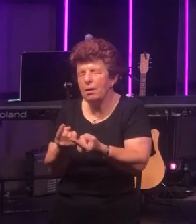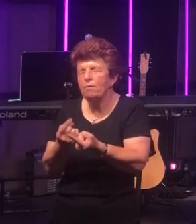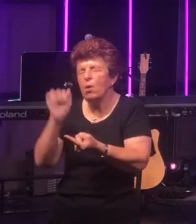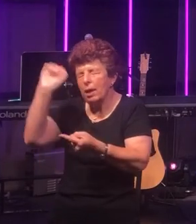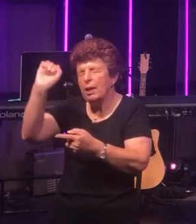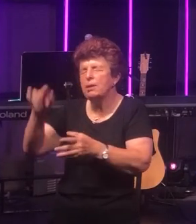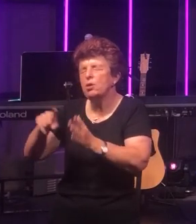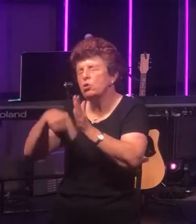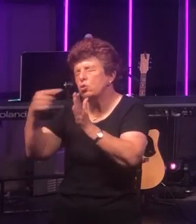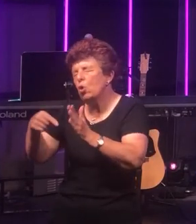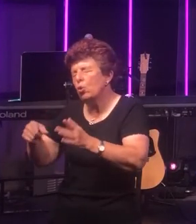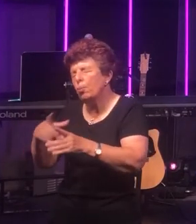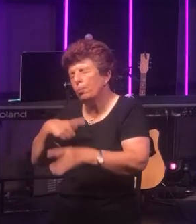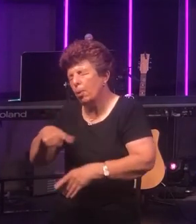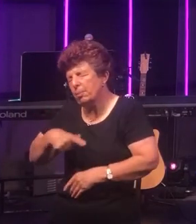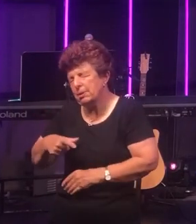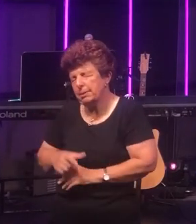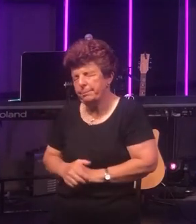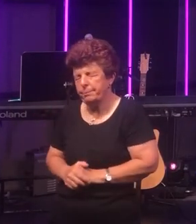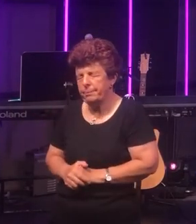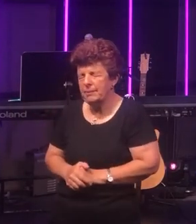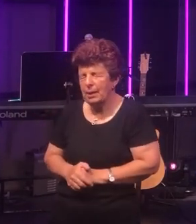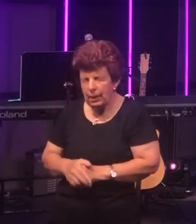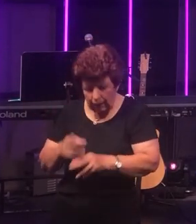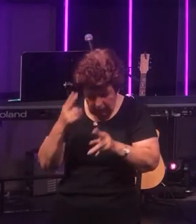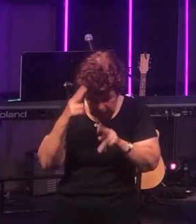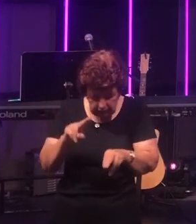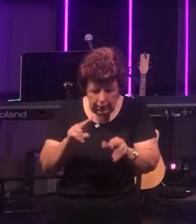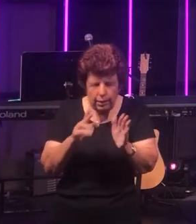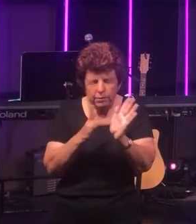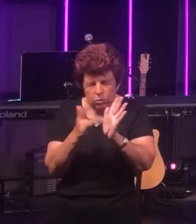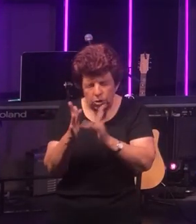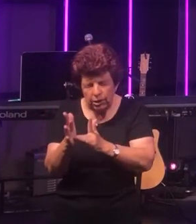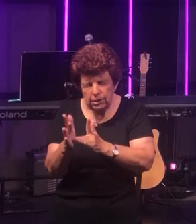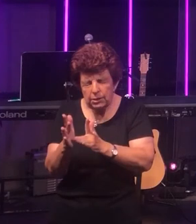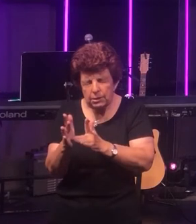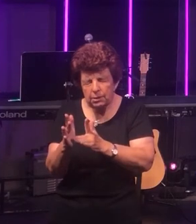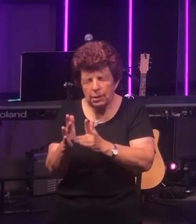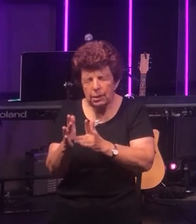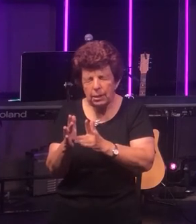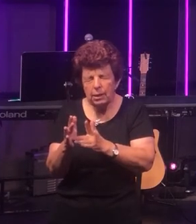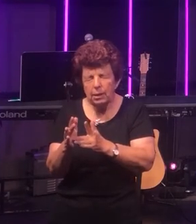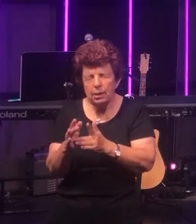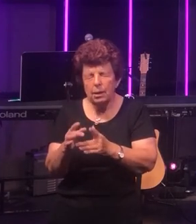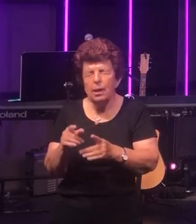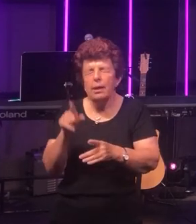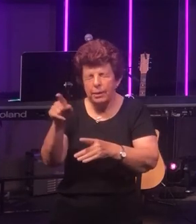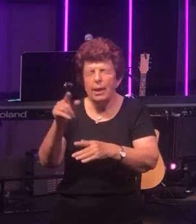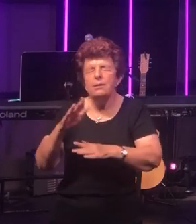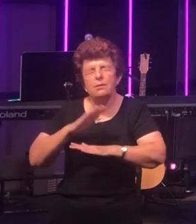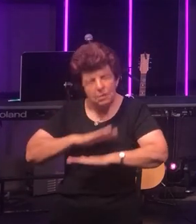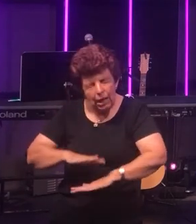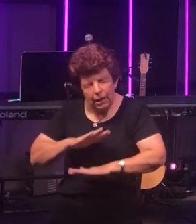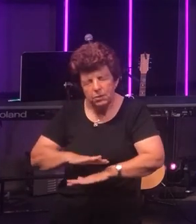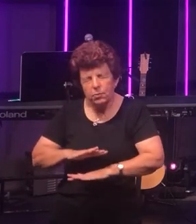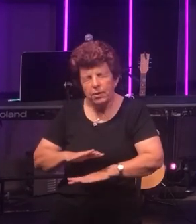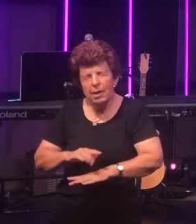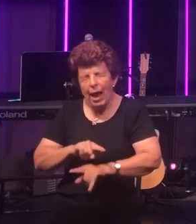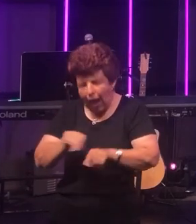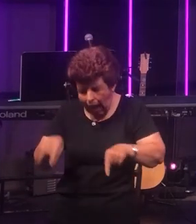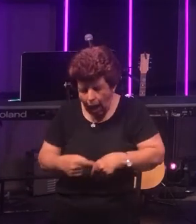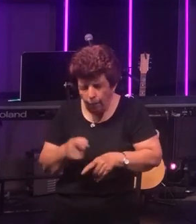The death that Jesus died legally satisfied our punishment for our